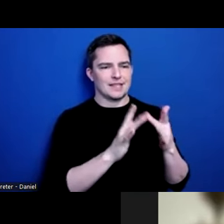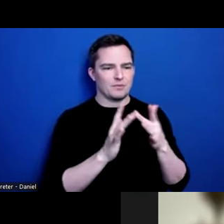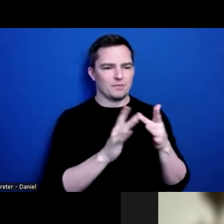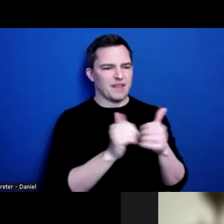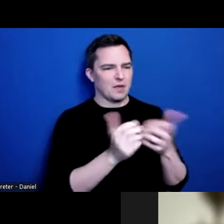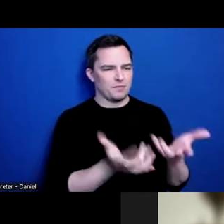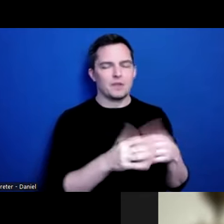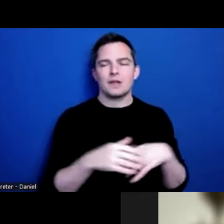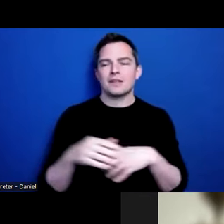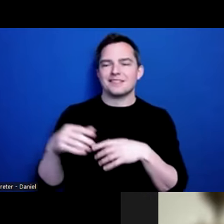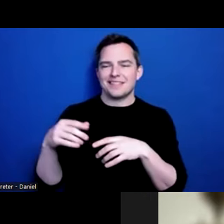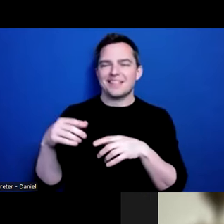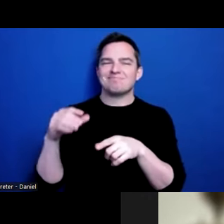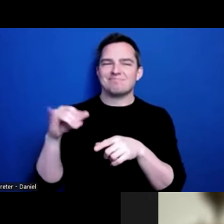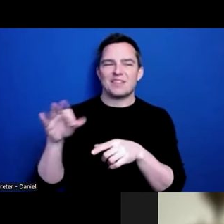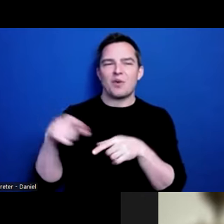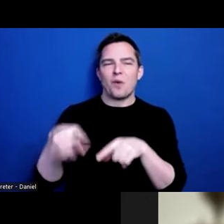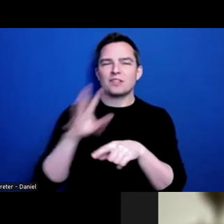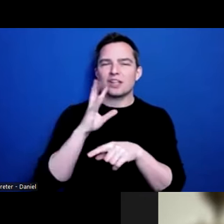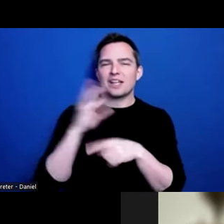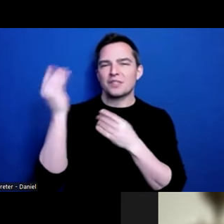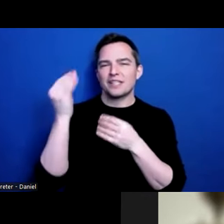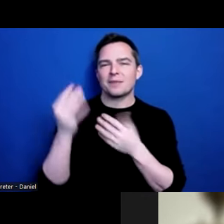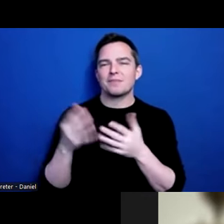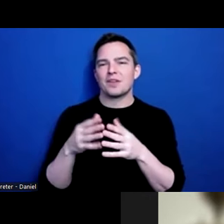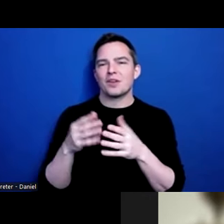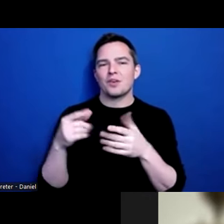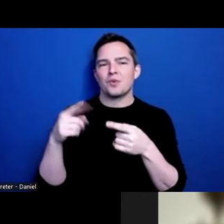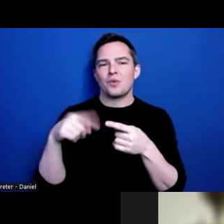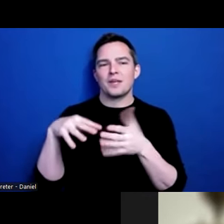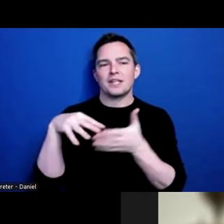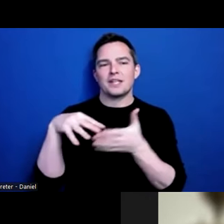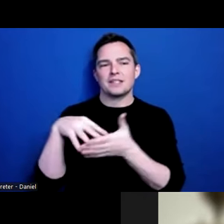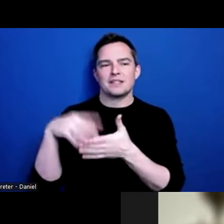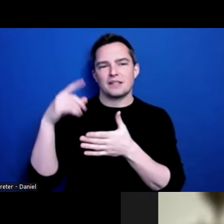just thinking of one of the things that we always say at the Brain Injury Alliance of Colorado is,